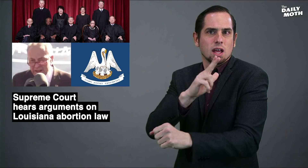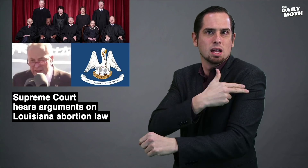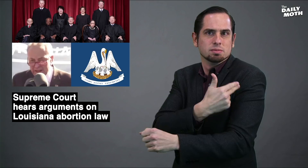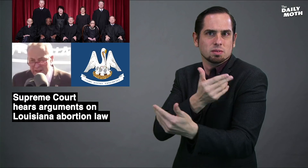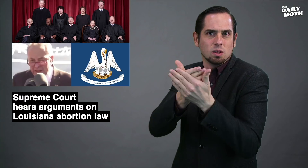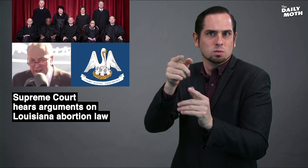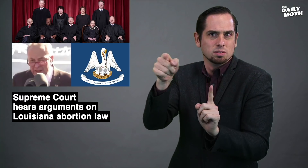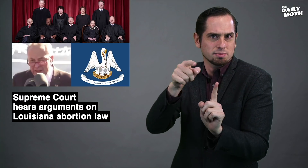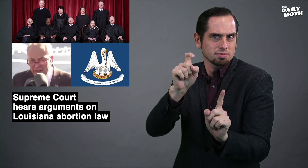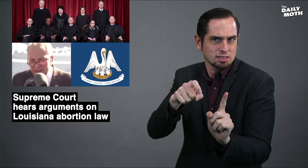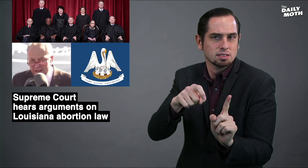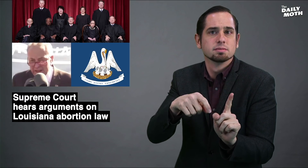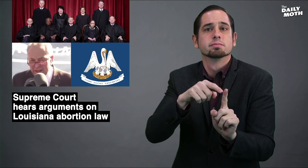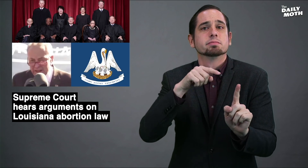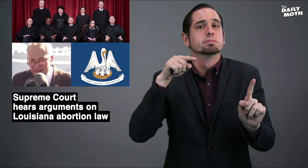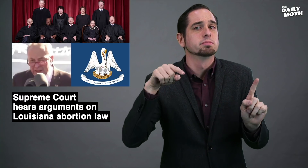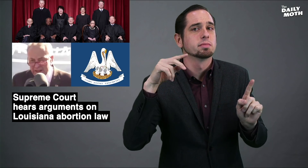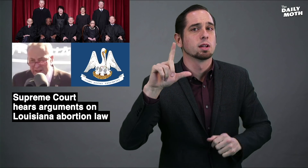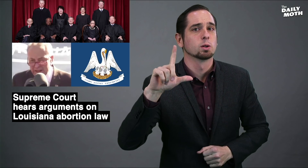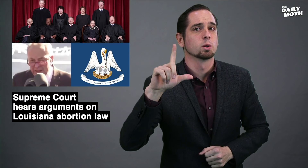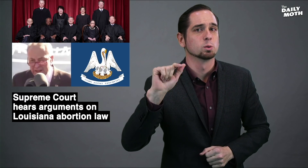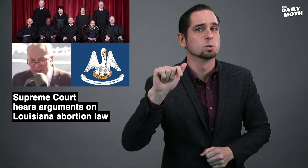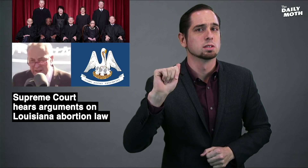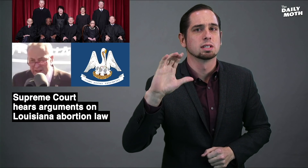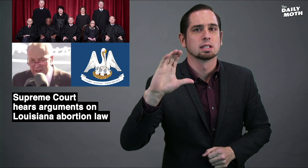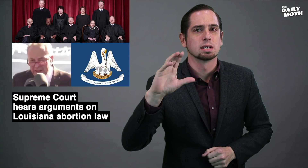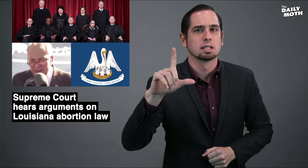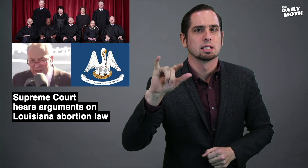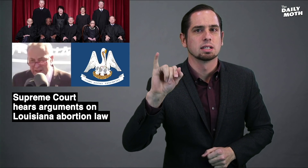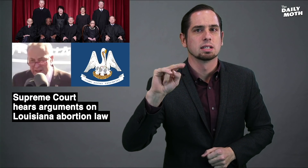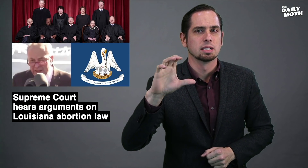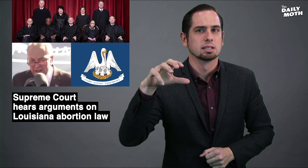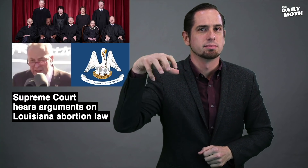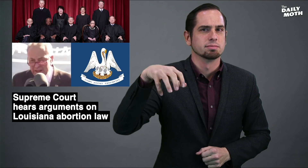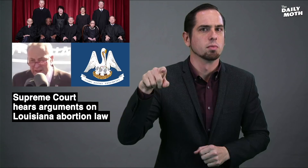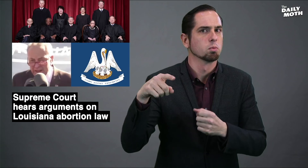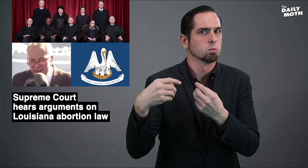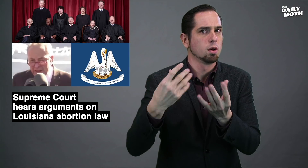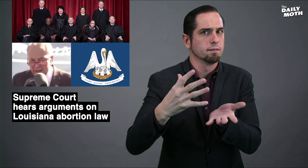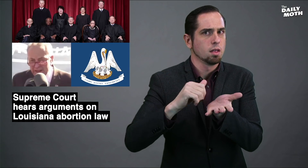a nearby hospital, while a Louisiana clinic that provides